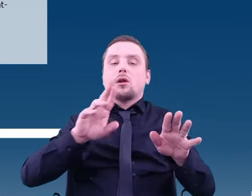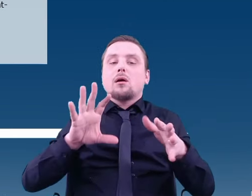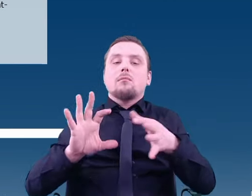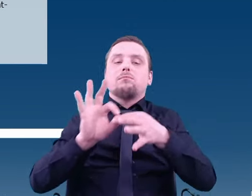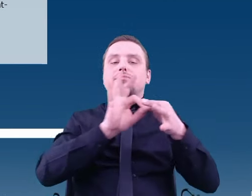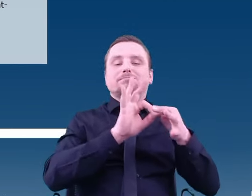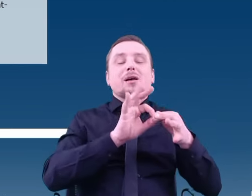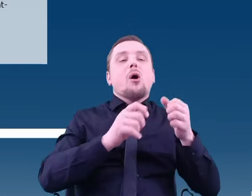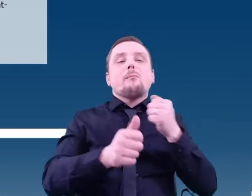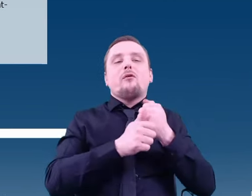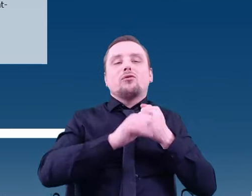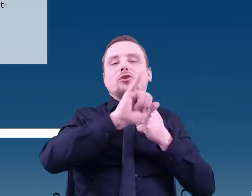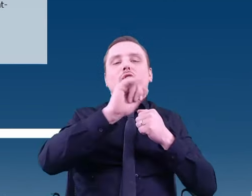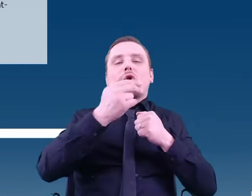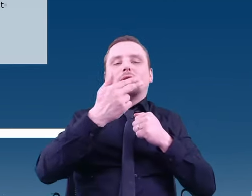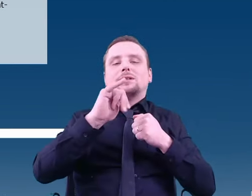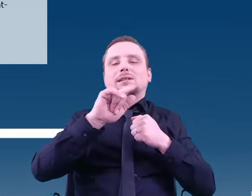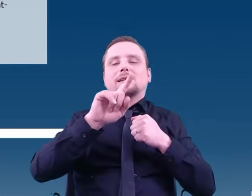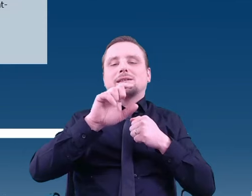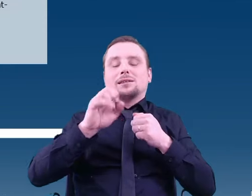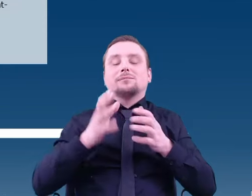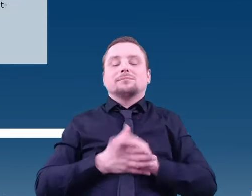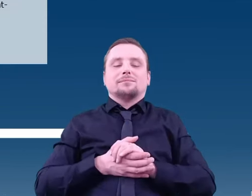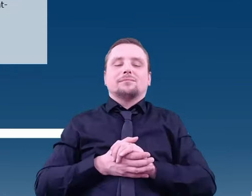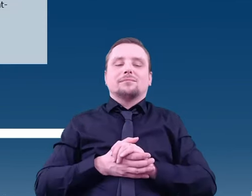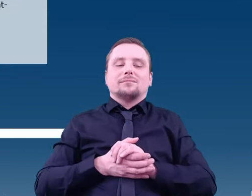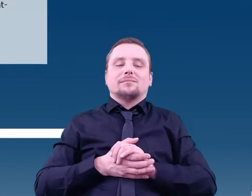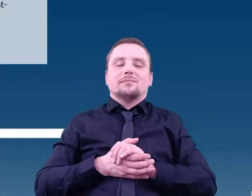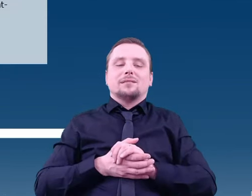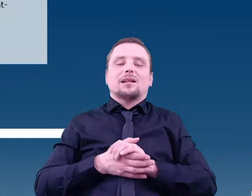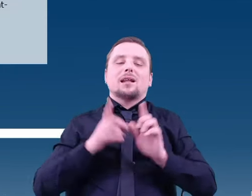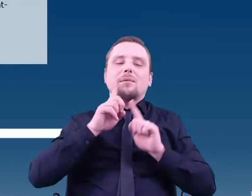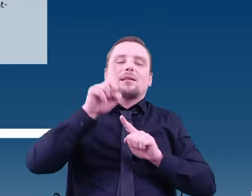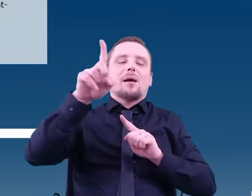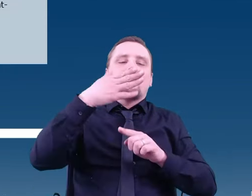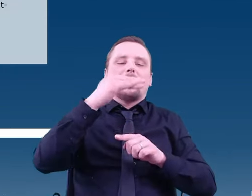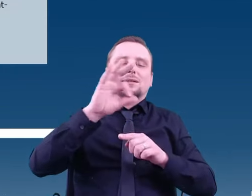Thus, the organic compounds present there are without chlorine.